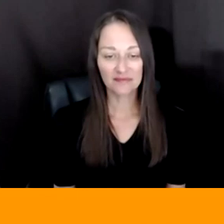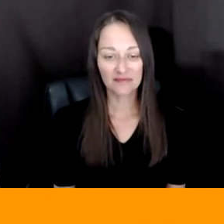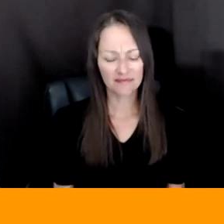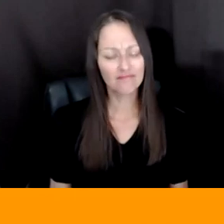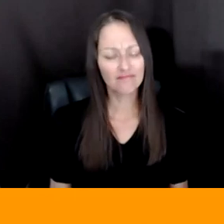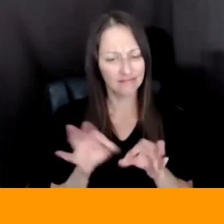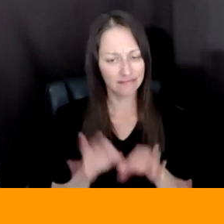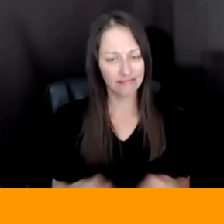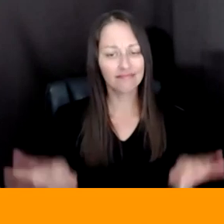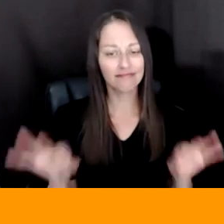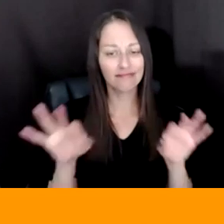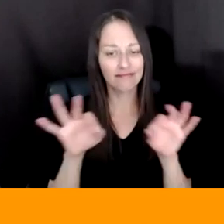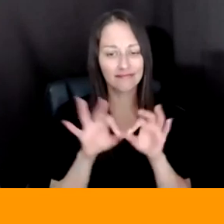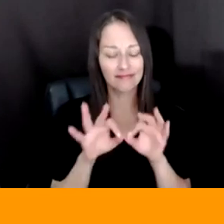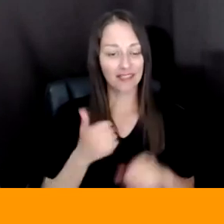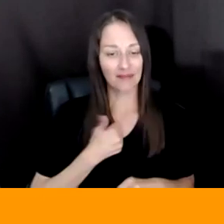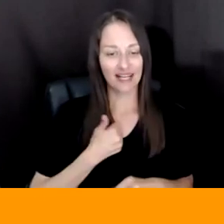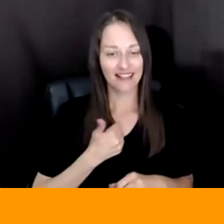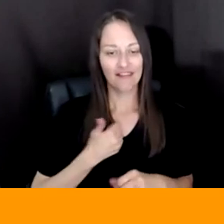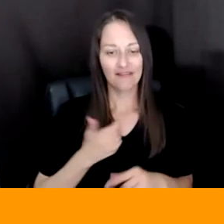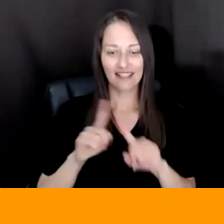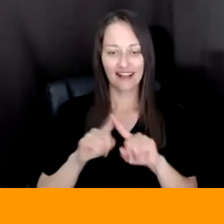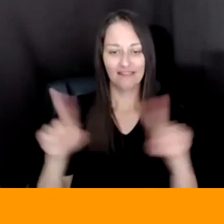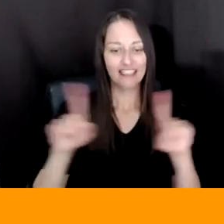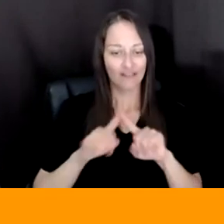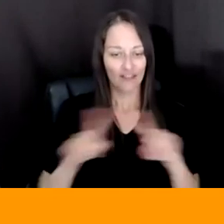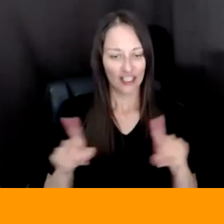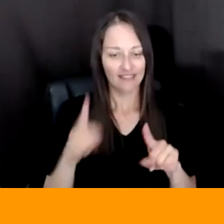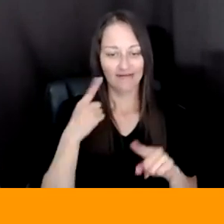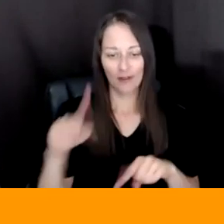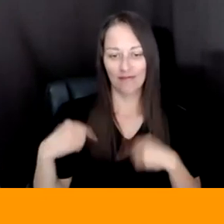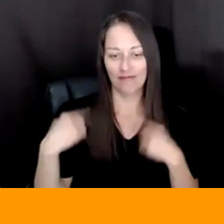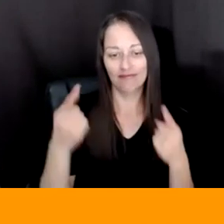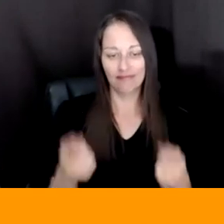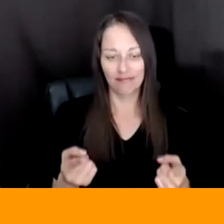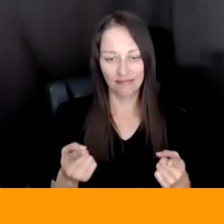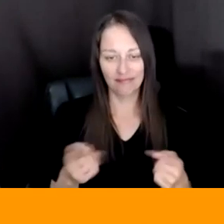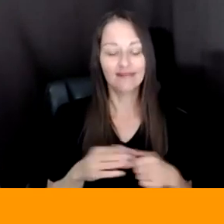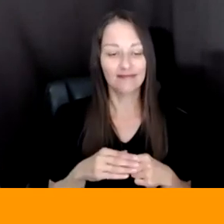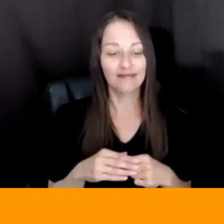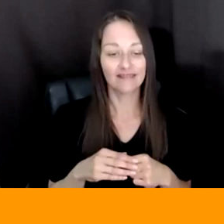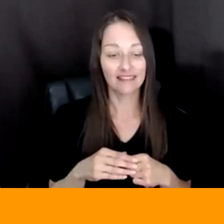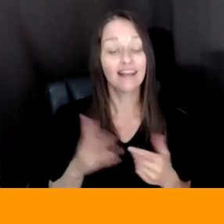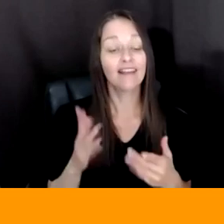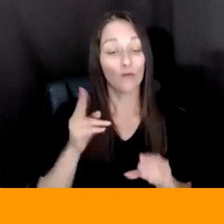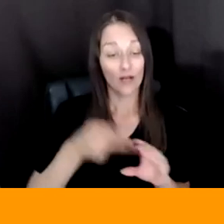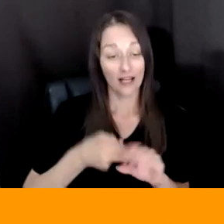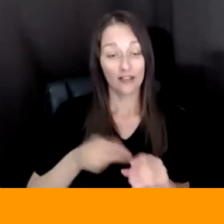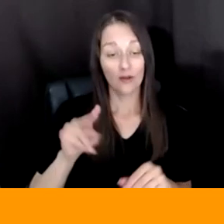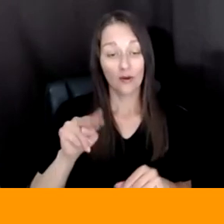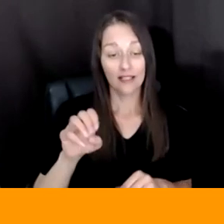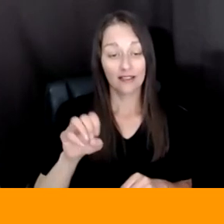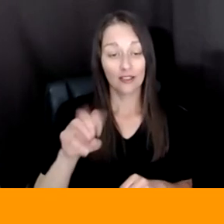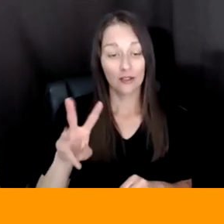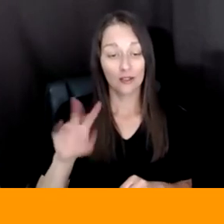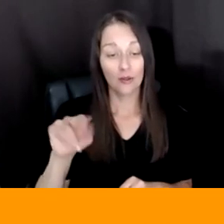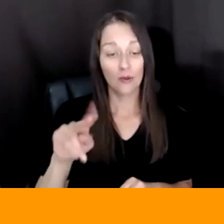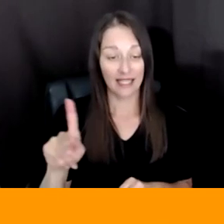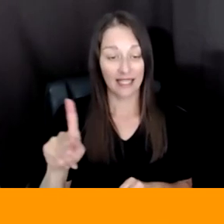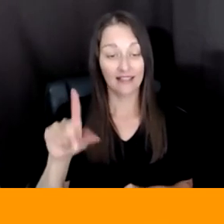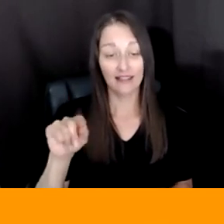ANOMALY FOR A VERY, VERY LONG TIME UNTIL I GOT TO NEW INC IN, IN 2014 OR SO 2016. LIKE, YOU KNOW,